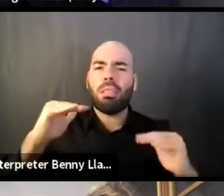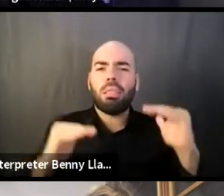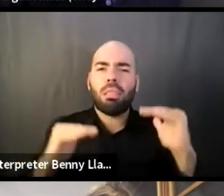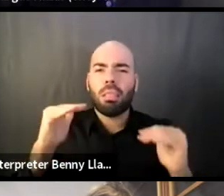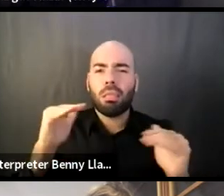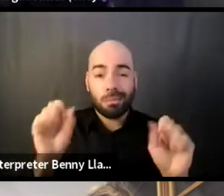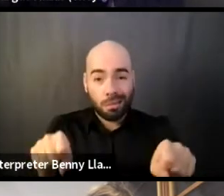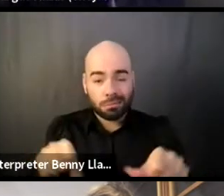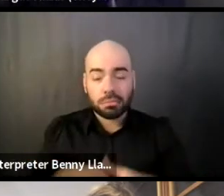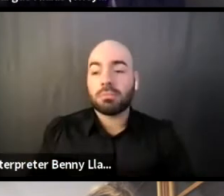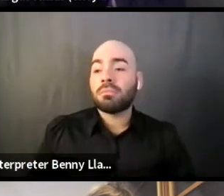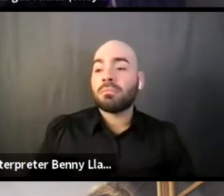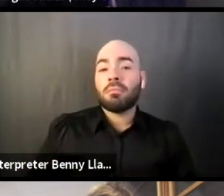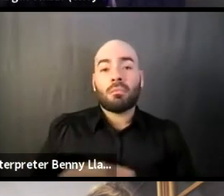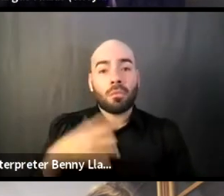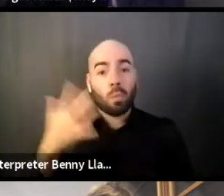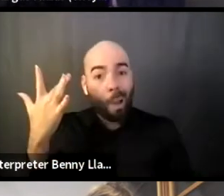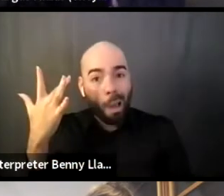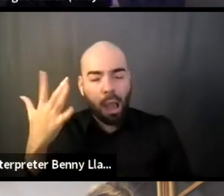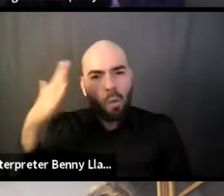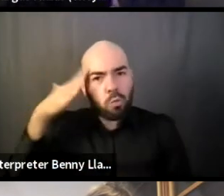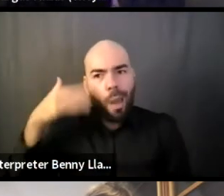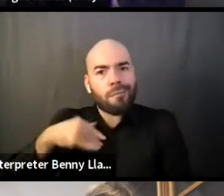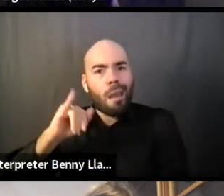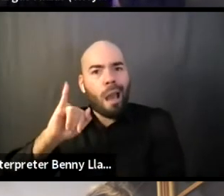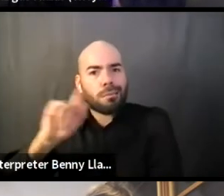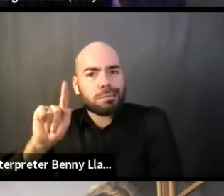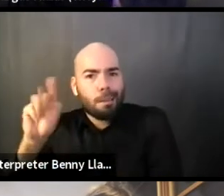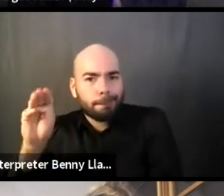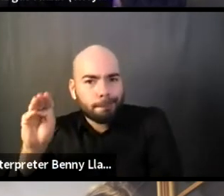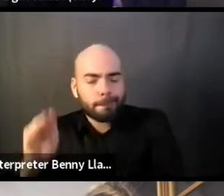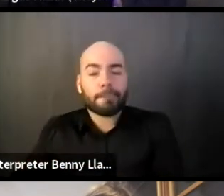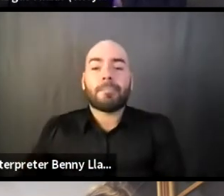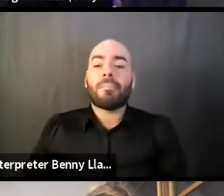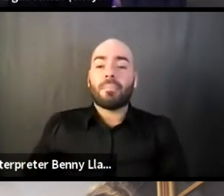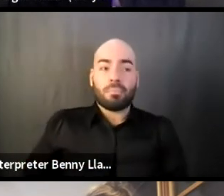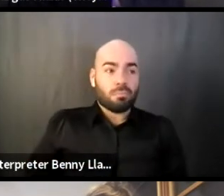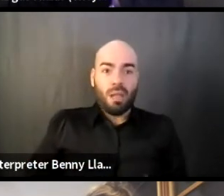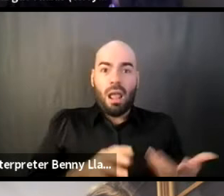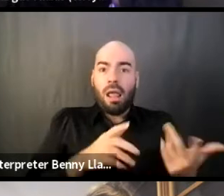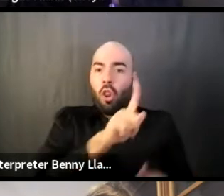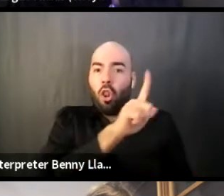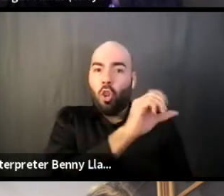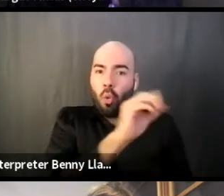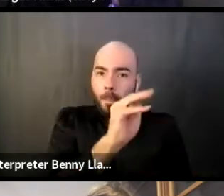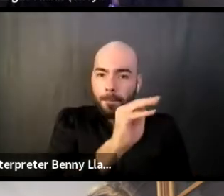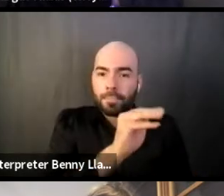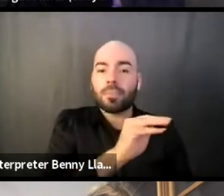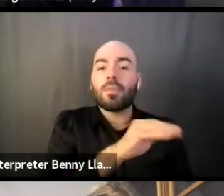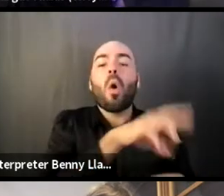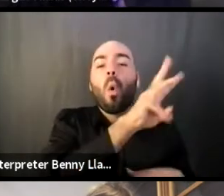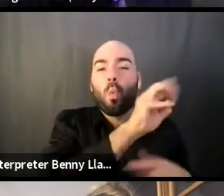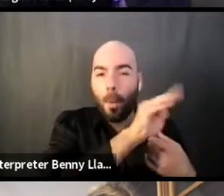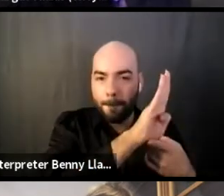knowing that I have spaces like In the Margin, that I have spaces like WOMB, which is truly just an incubator. It really is just like highlighting artists